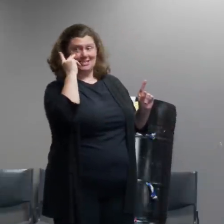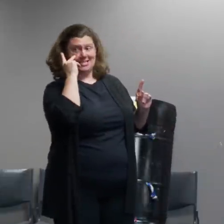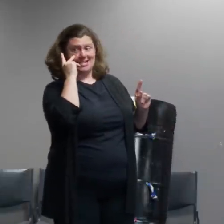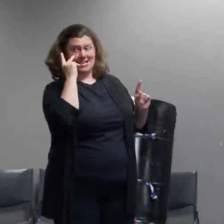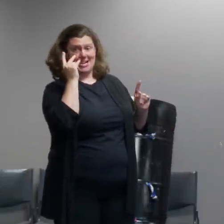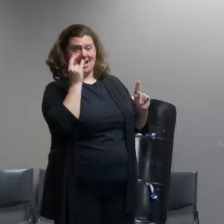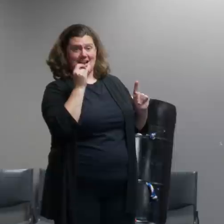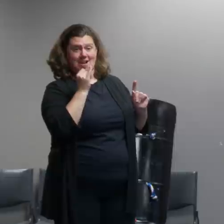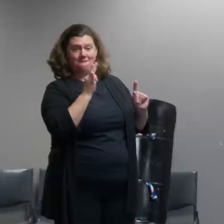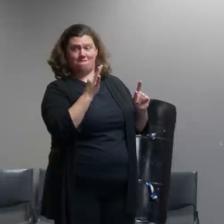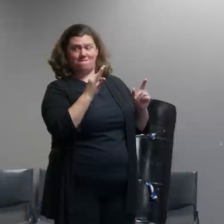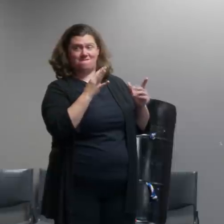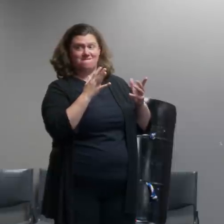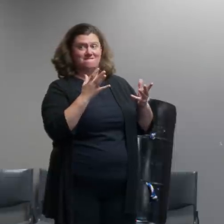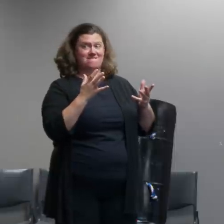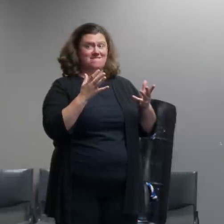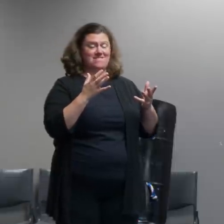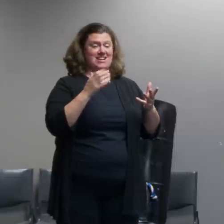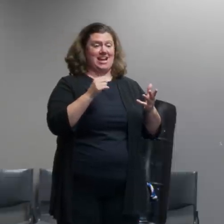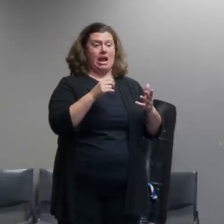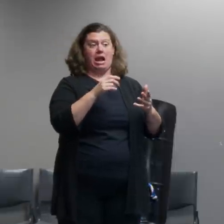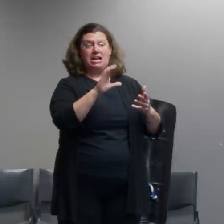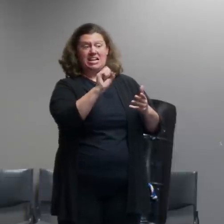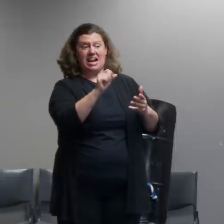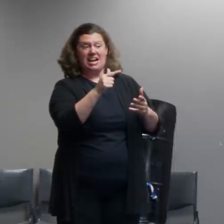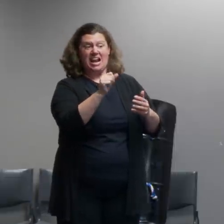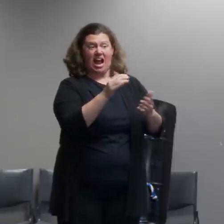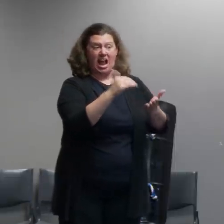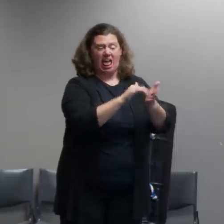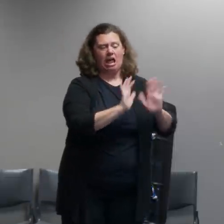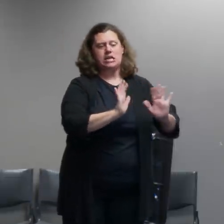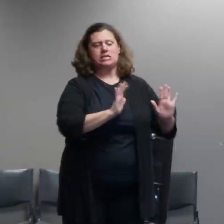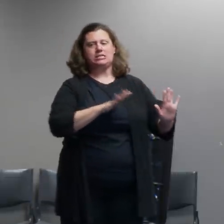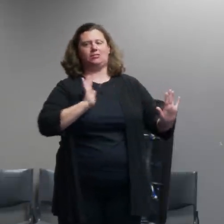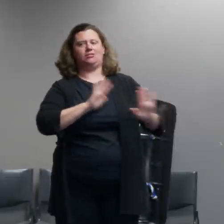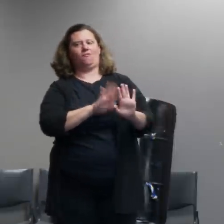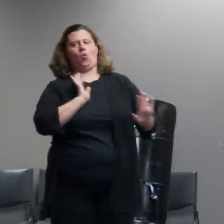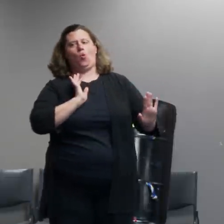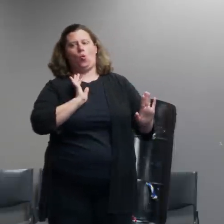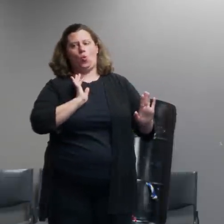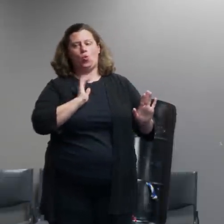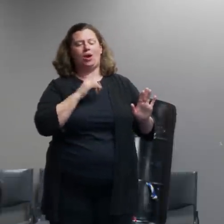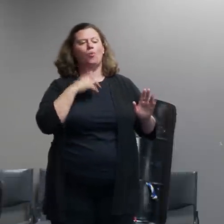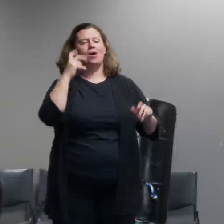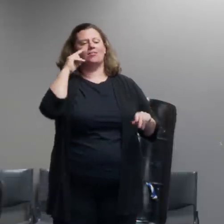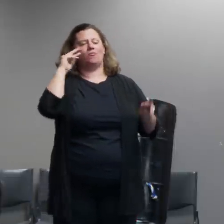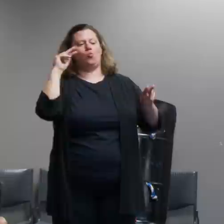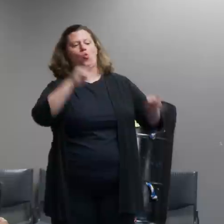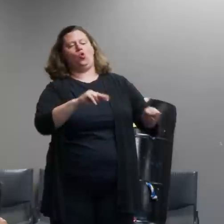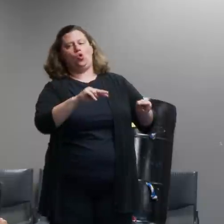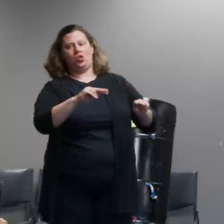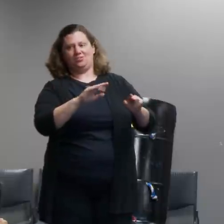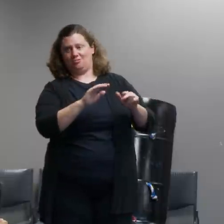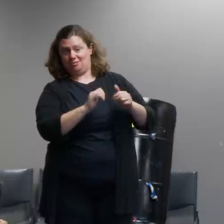using cs gas in that situation for exactly that reason because we don't want to have that collateral effect and you know as i said